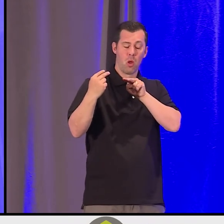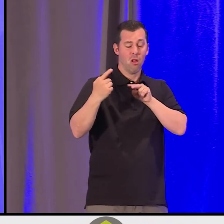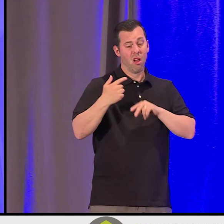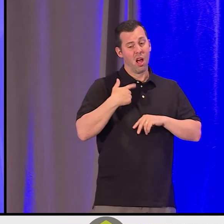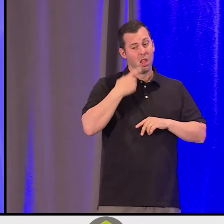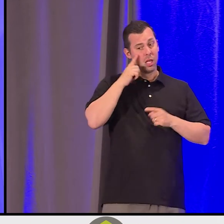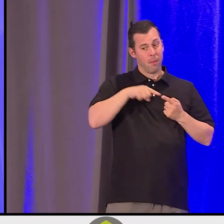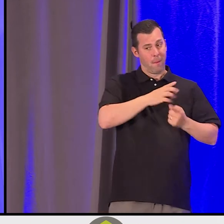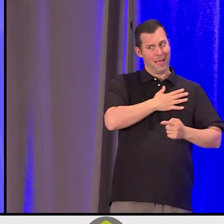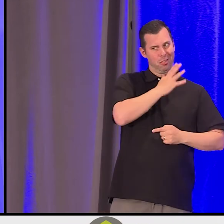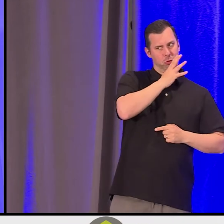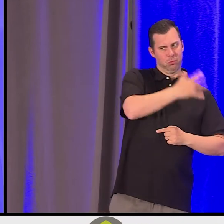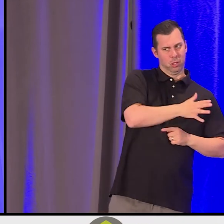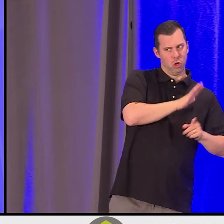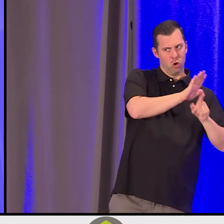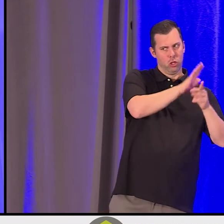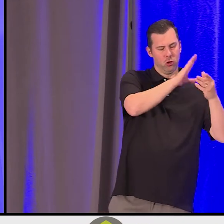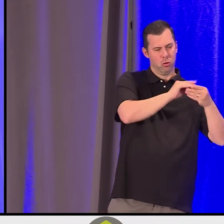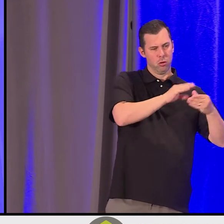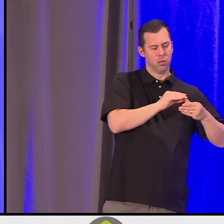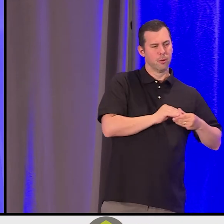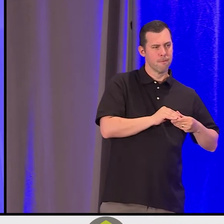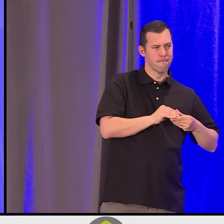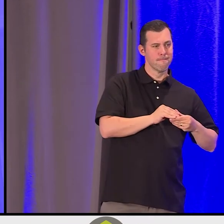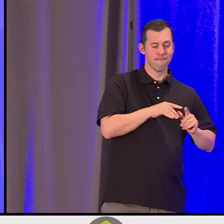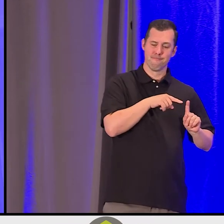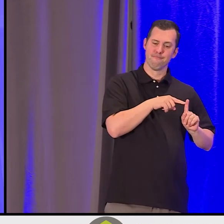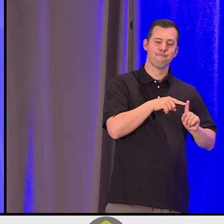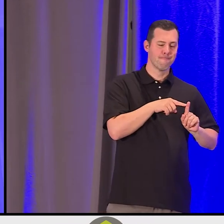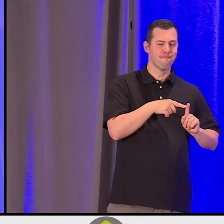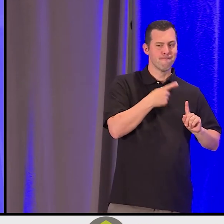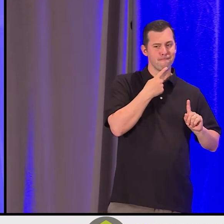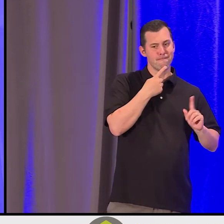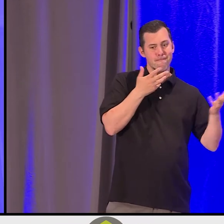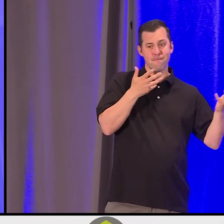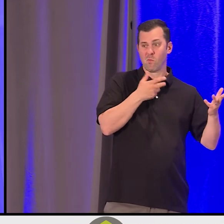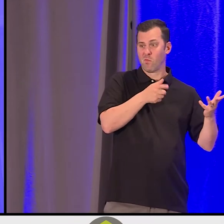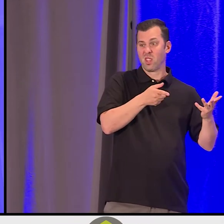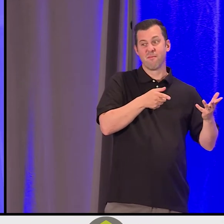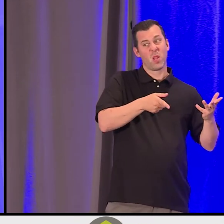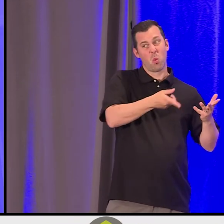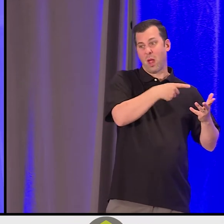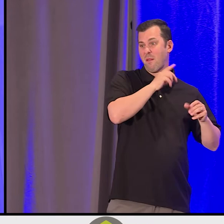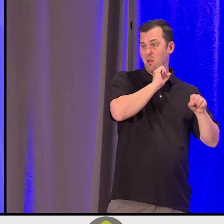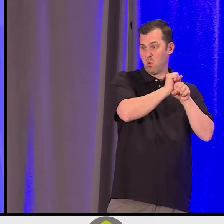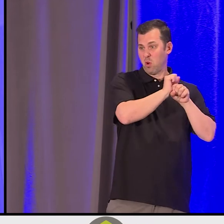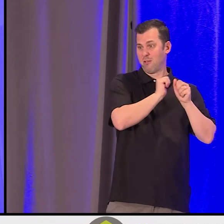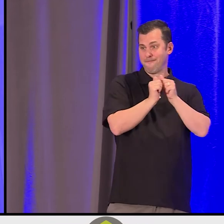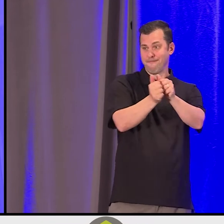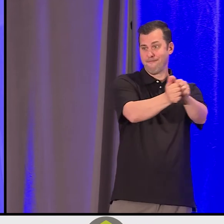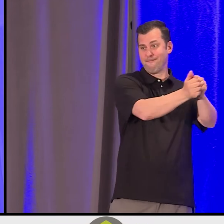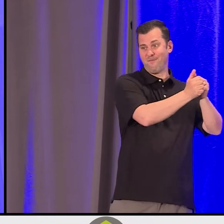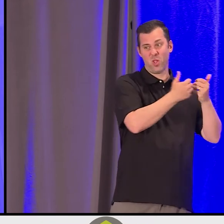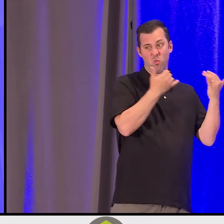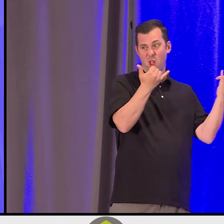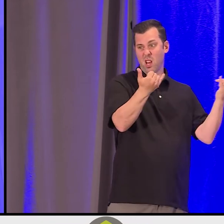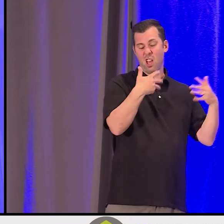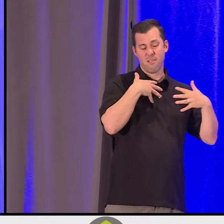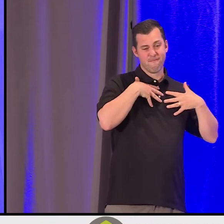because she said, "You know, it's going to take all of us to turn this dark, heavy page in this dark chapter of our history.